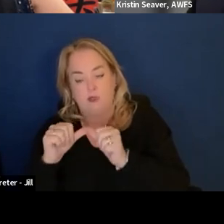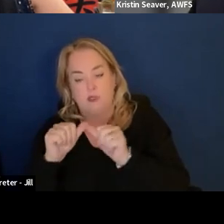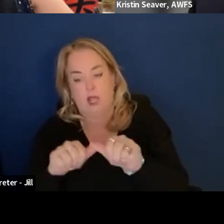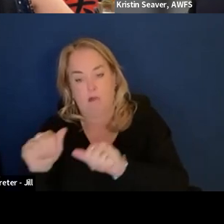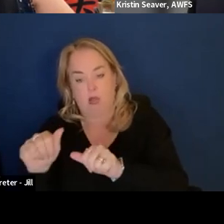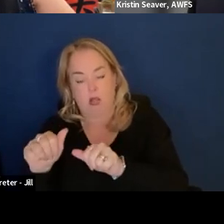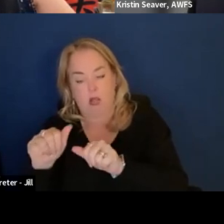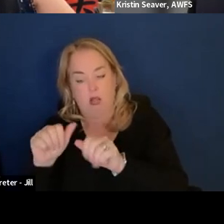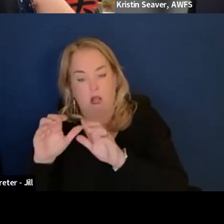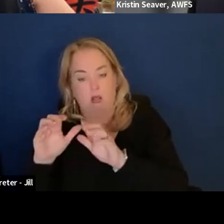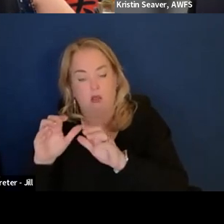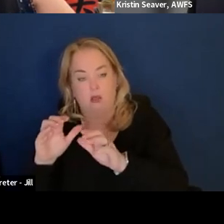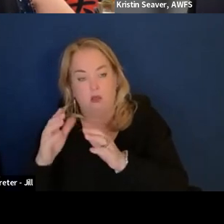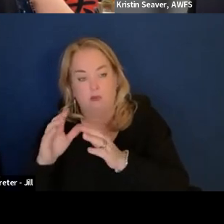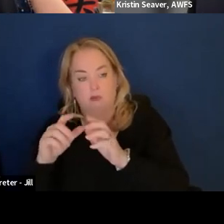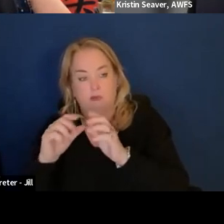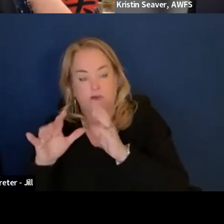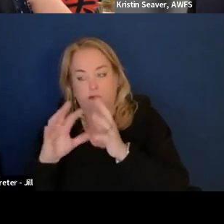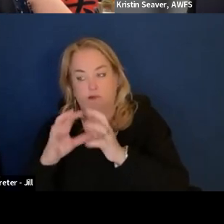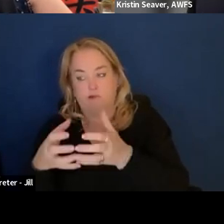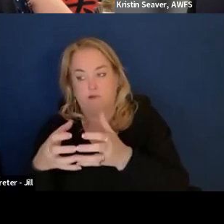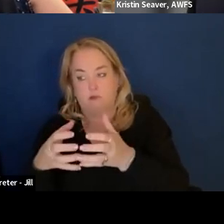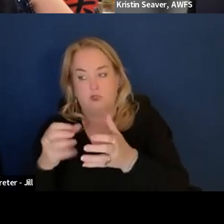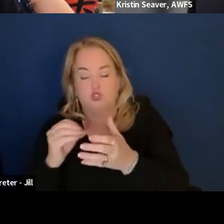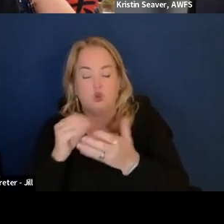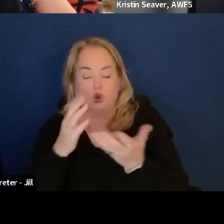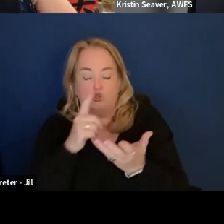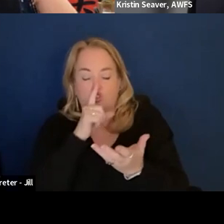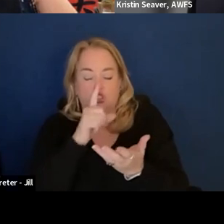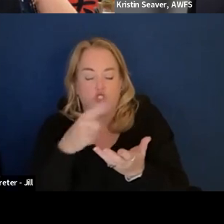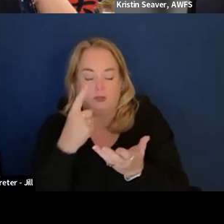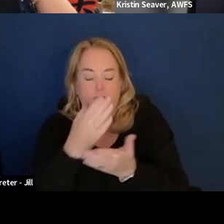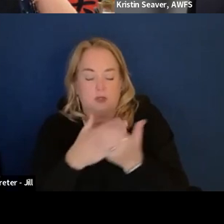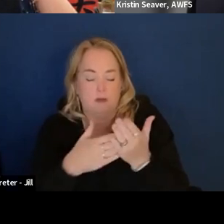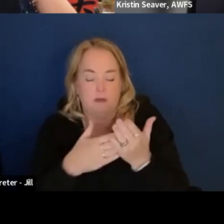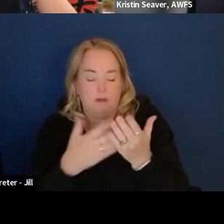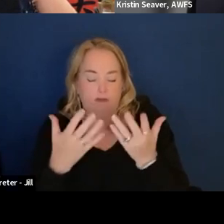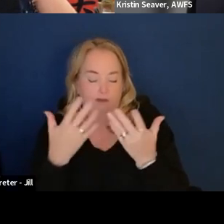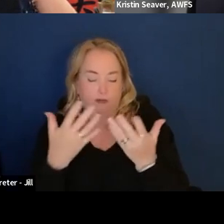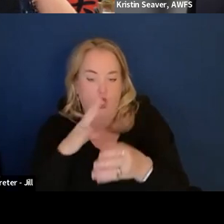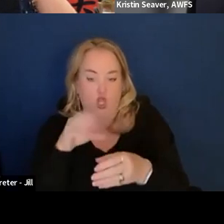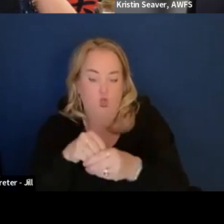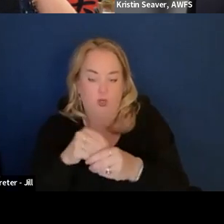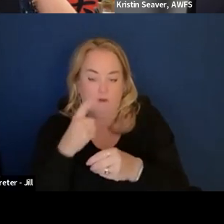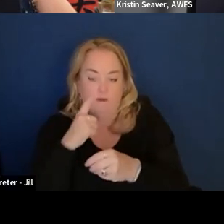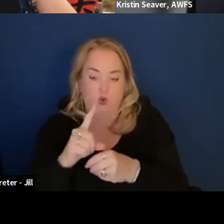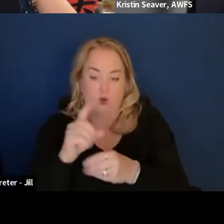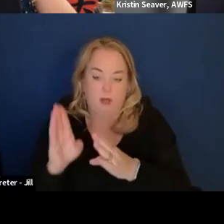Maybe they did not know that was an option. So some way to like include that in planning activities.